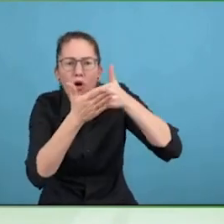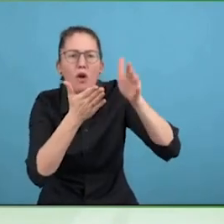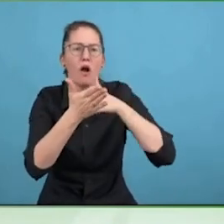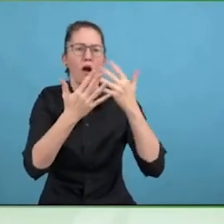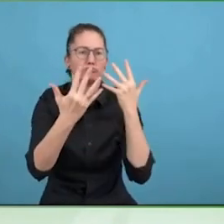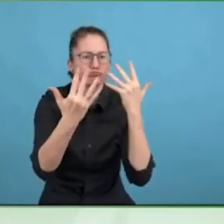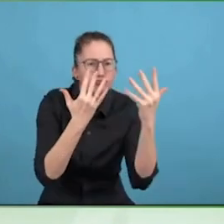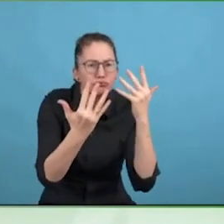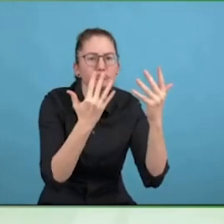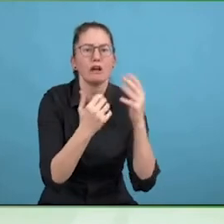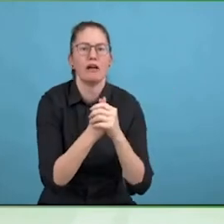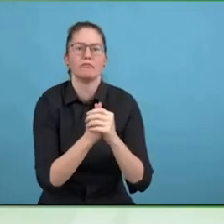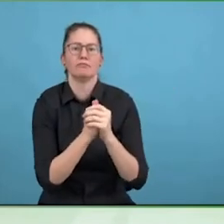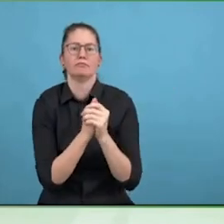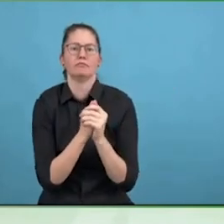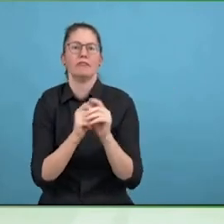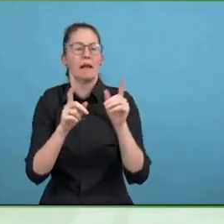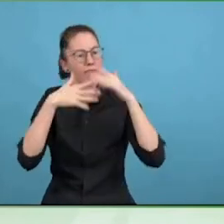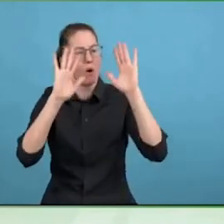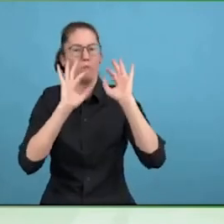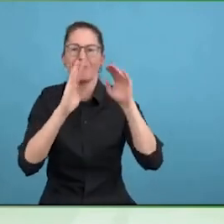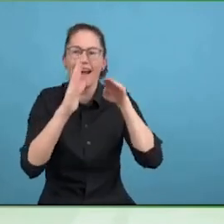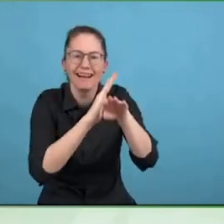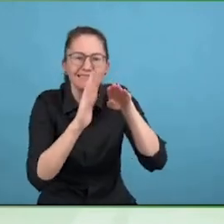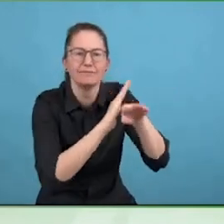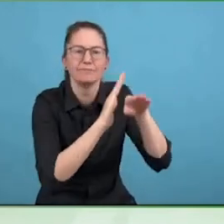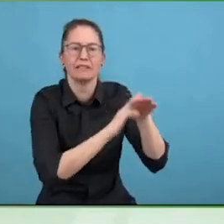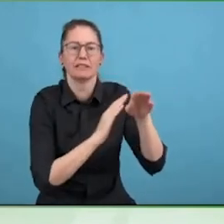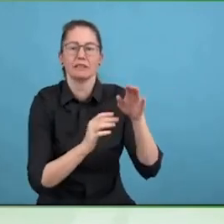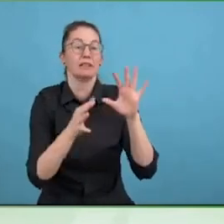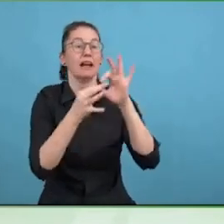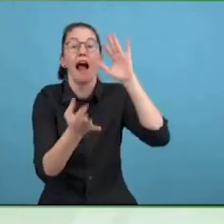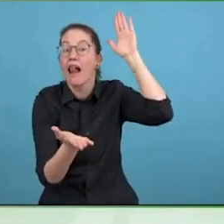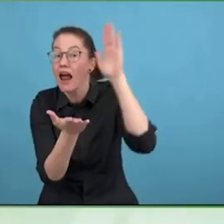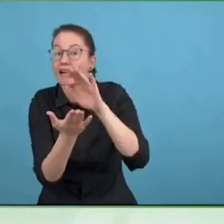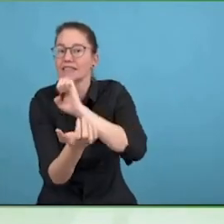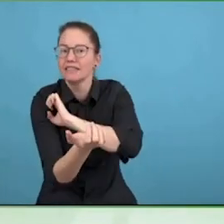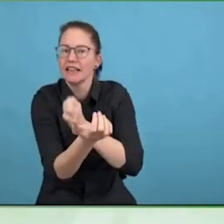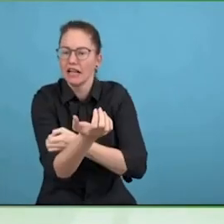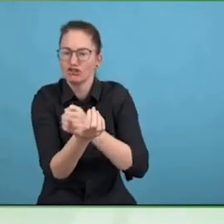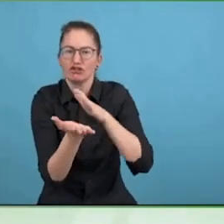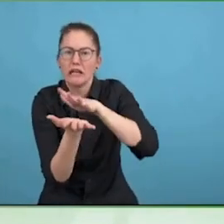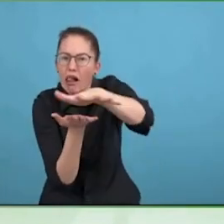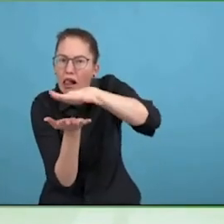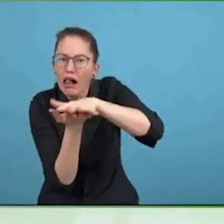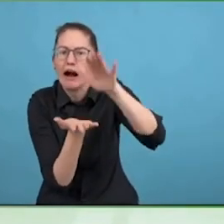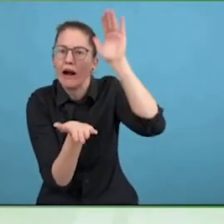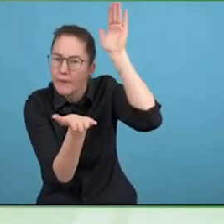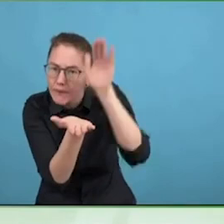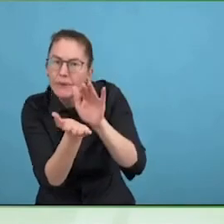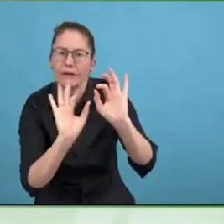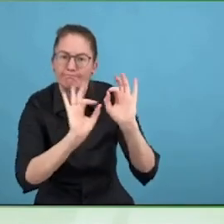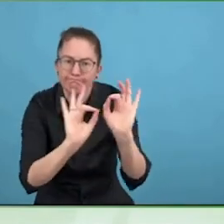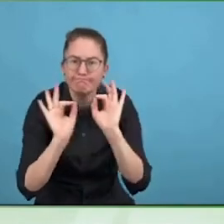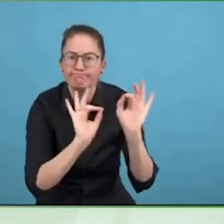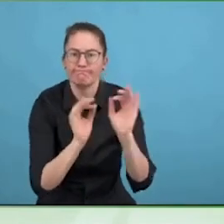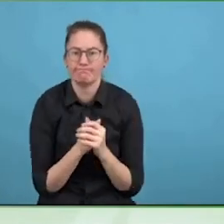technology upon people with disability. So the idea is bringing all of the elements together so you have an